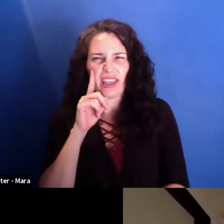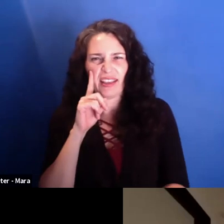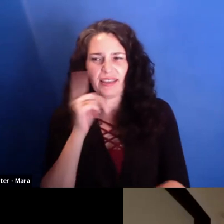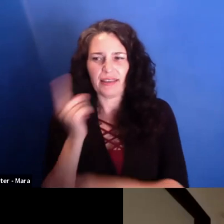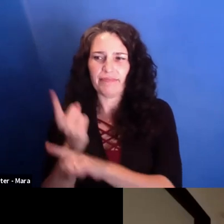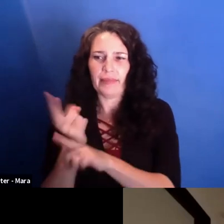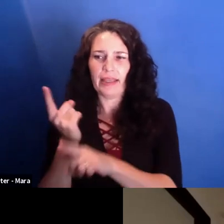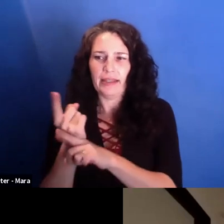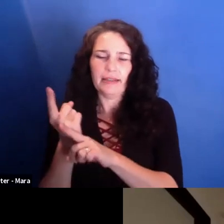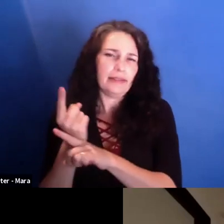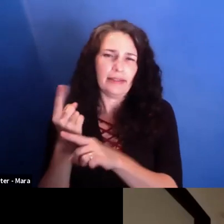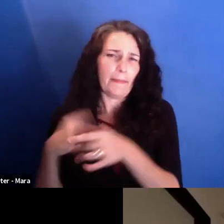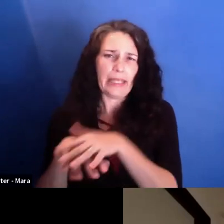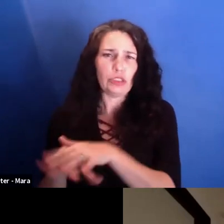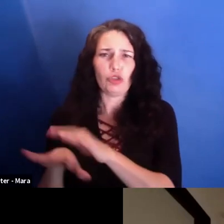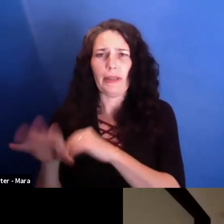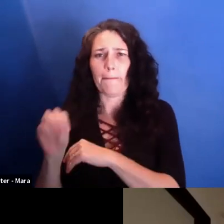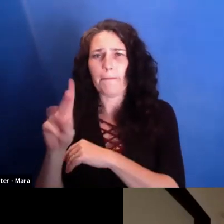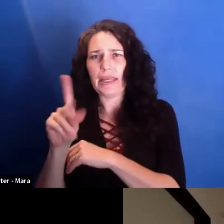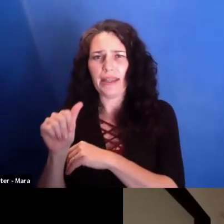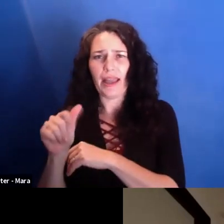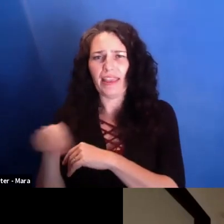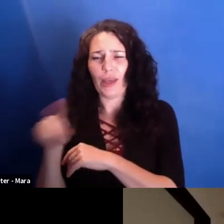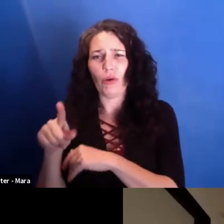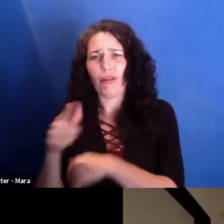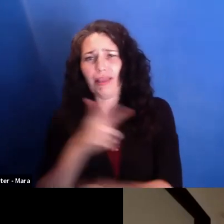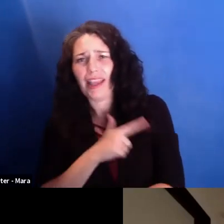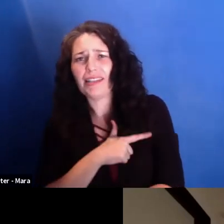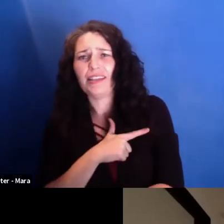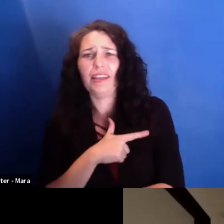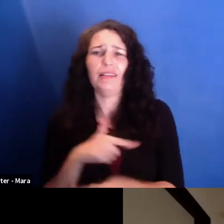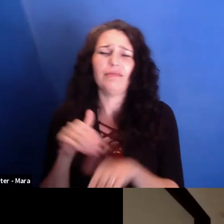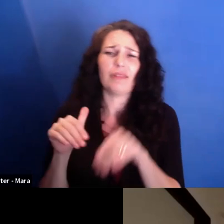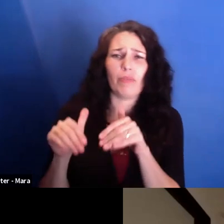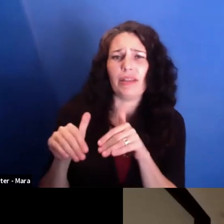that they weren't breaking these types of stories they required the "Sports Gazette" to actually